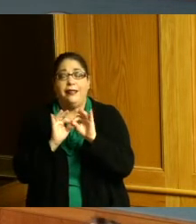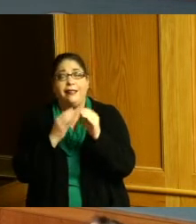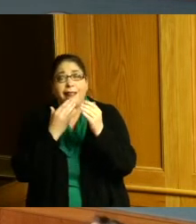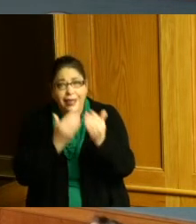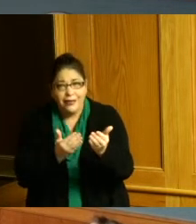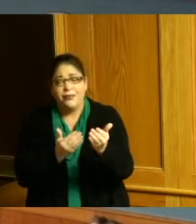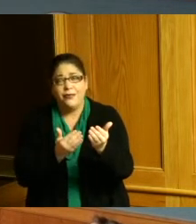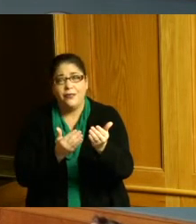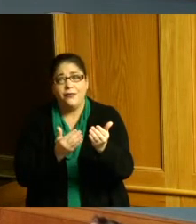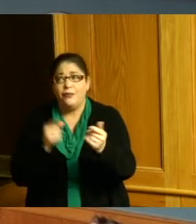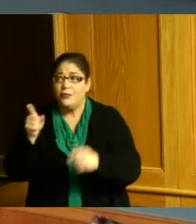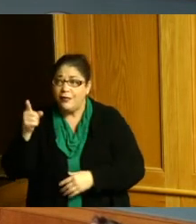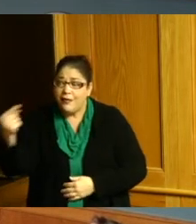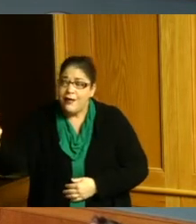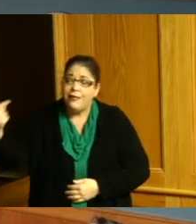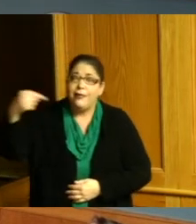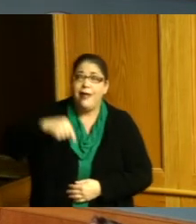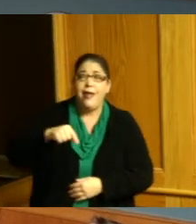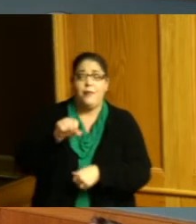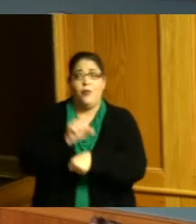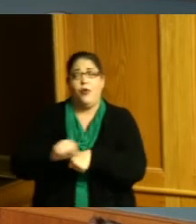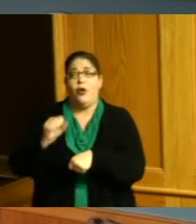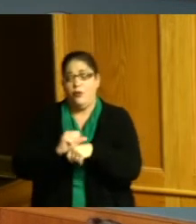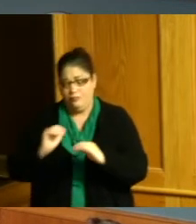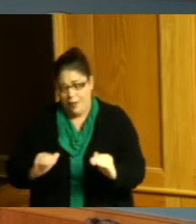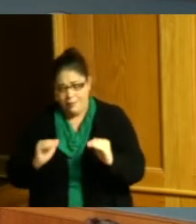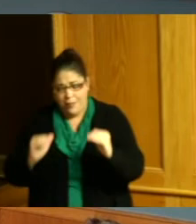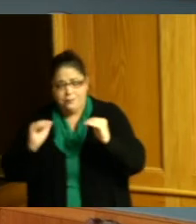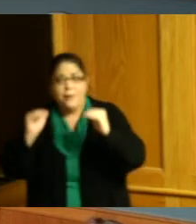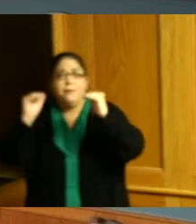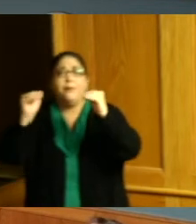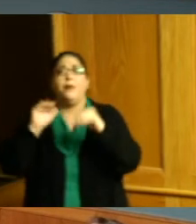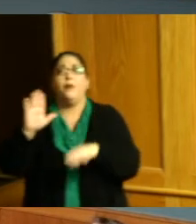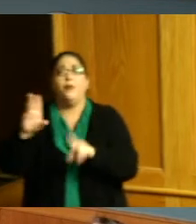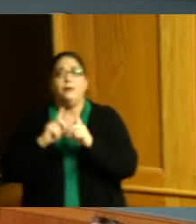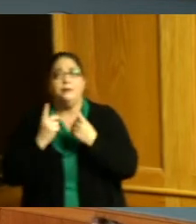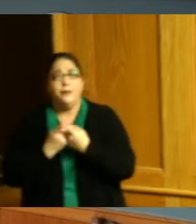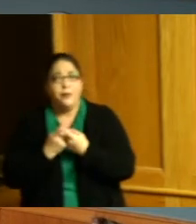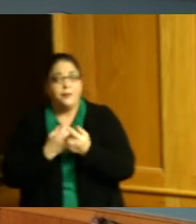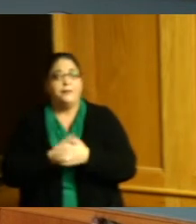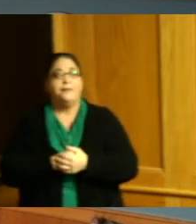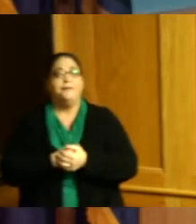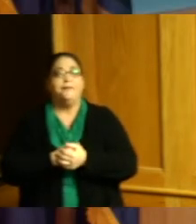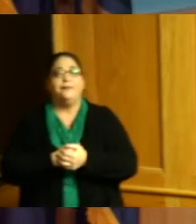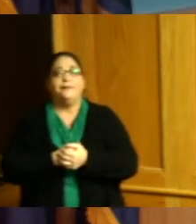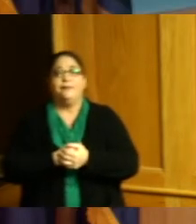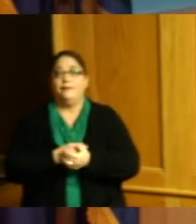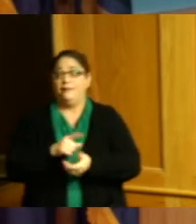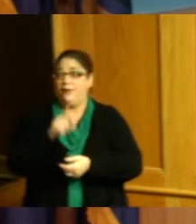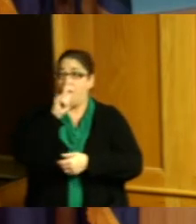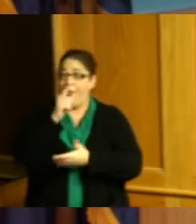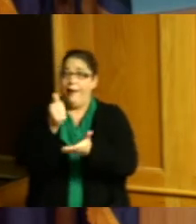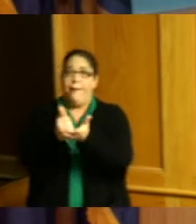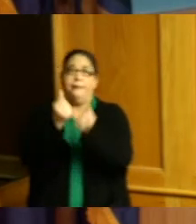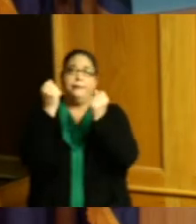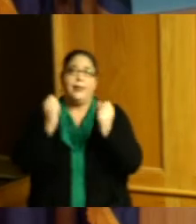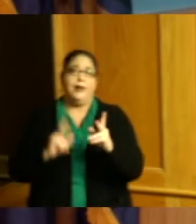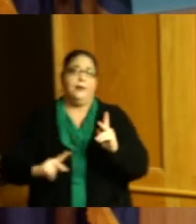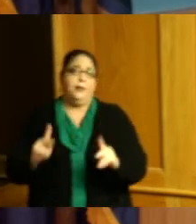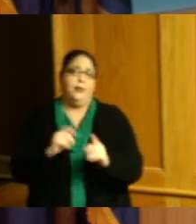came in and worked your way up and certainly have helped a lot of people you also have